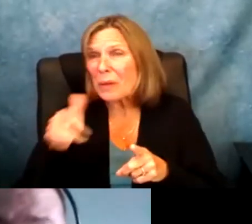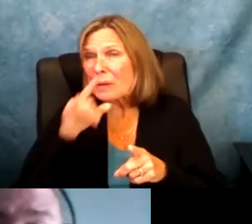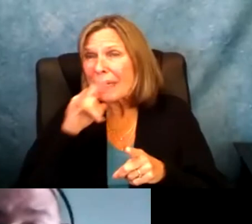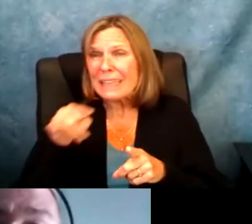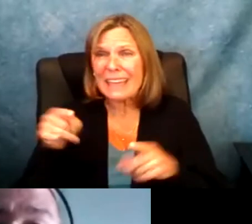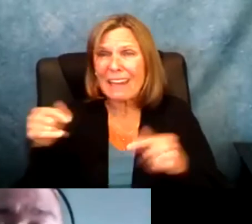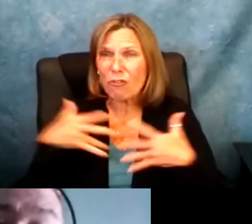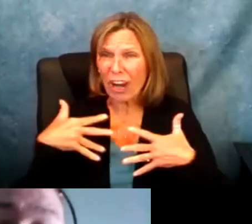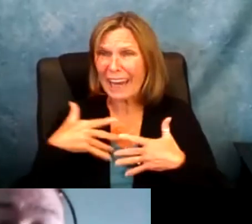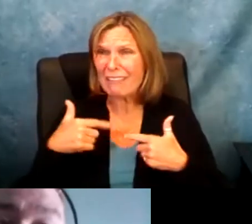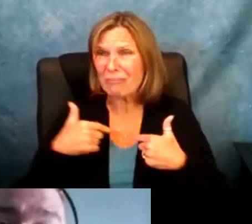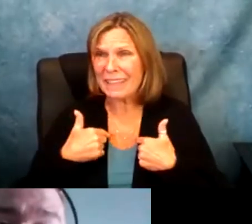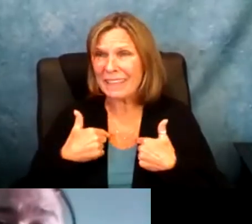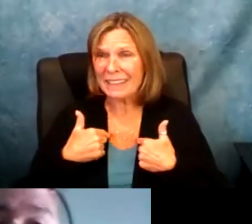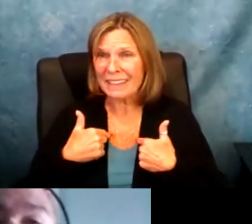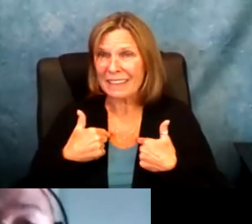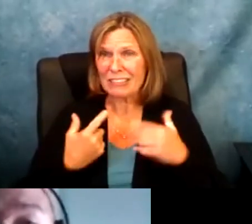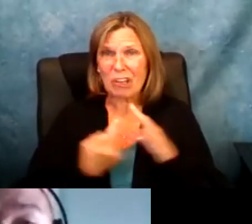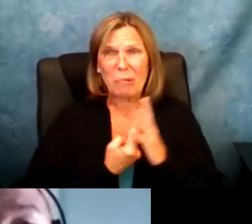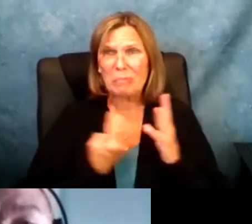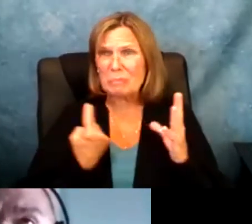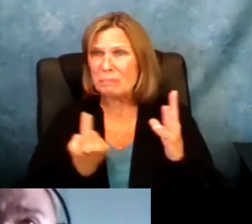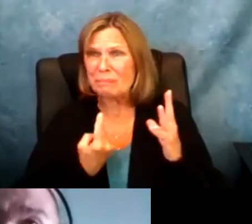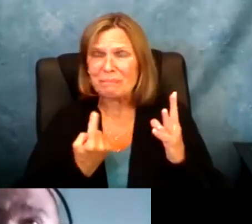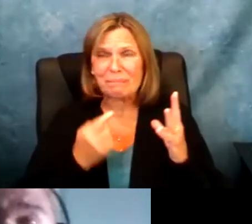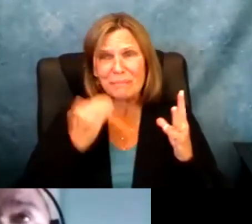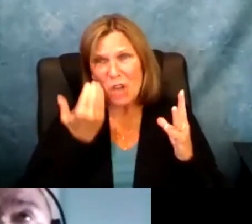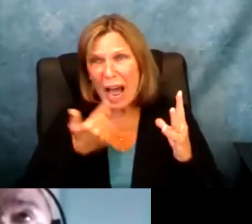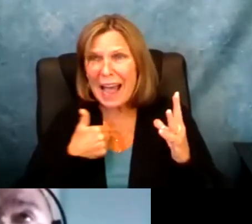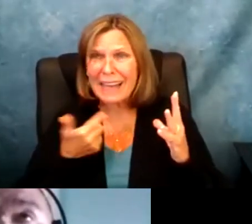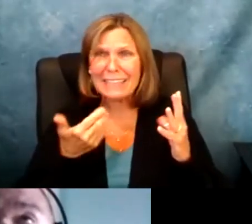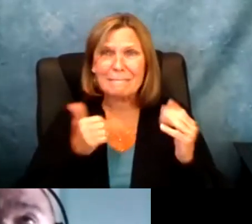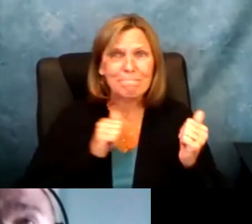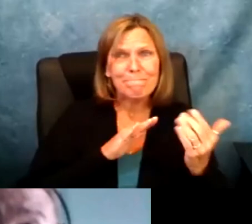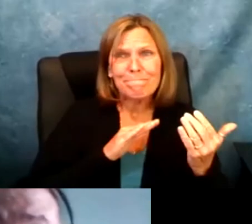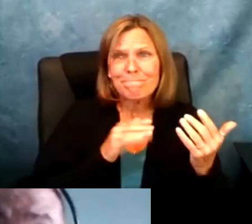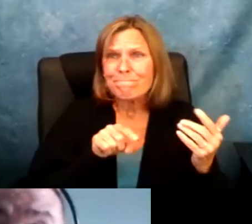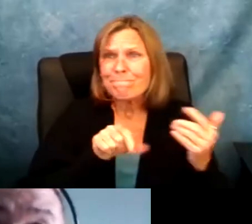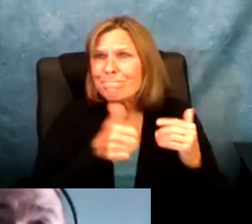a lot of people, kids who I hung out with were find of afraid of me. It was very